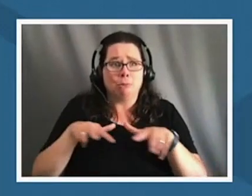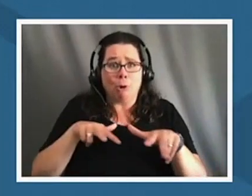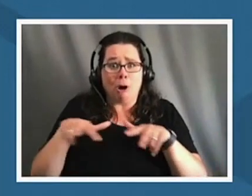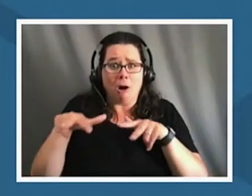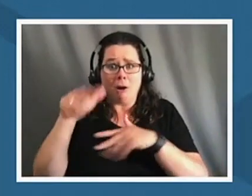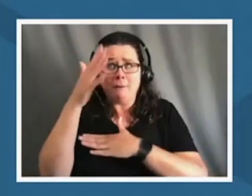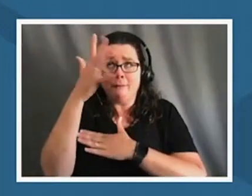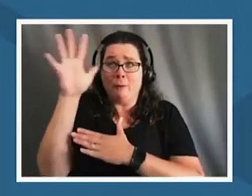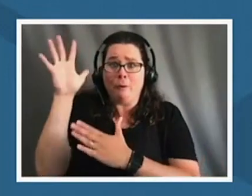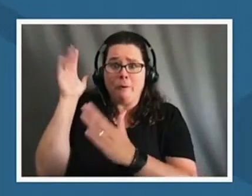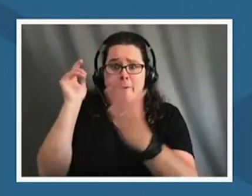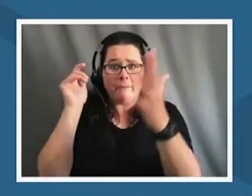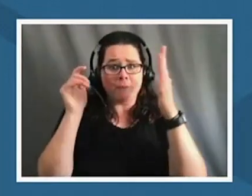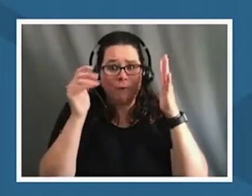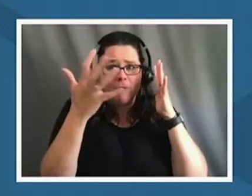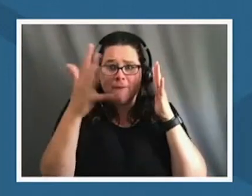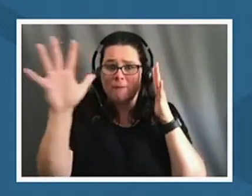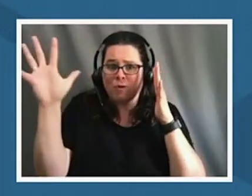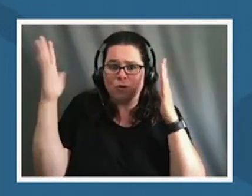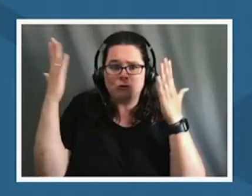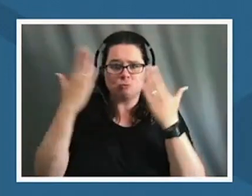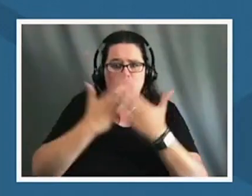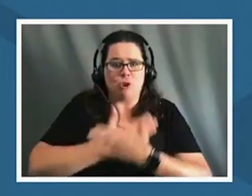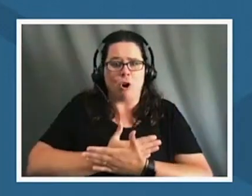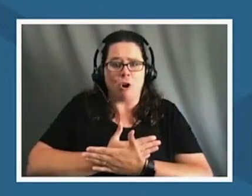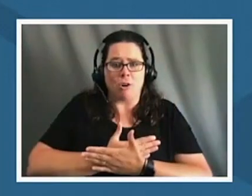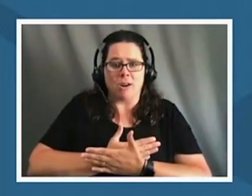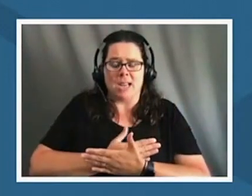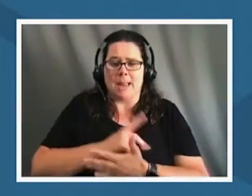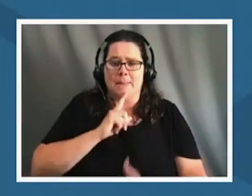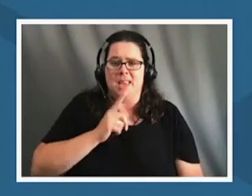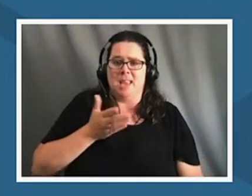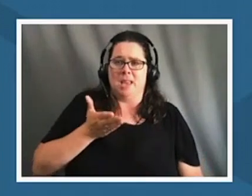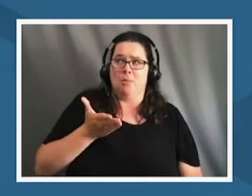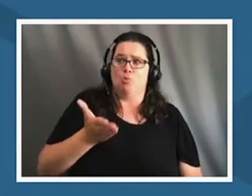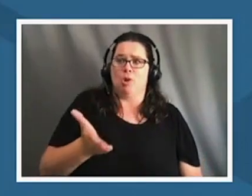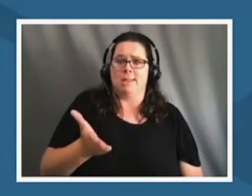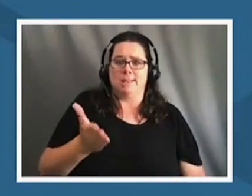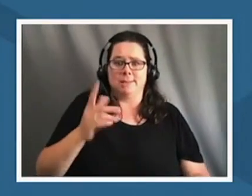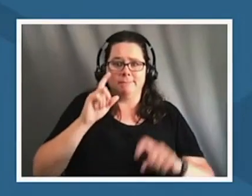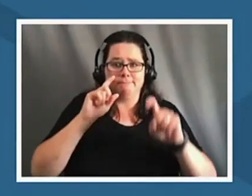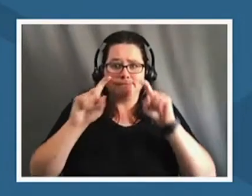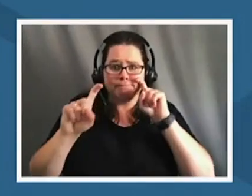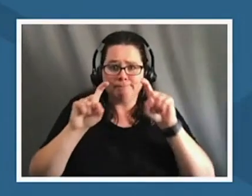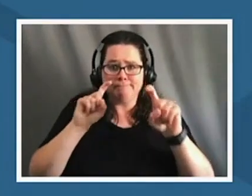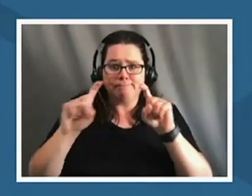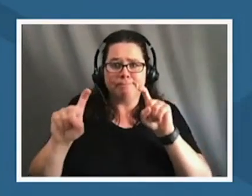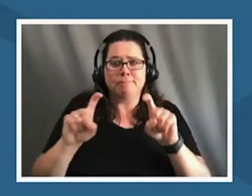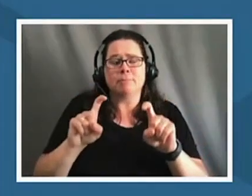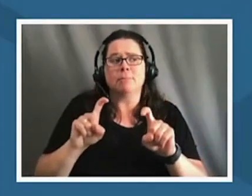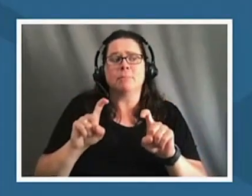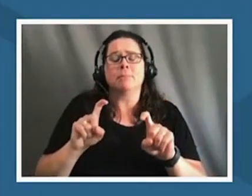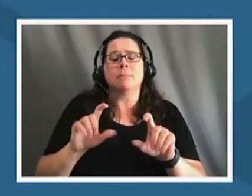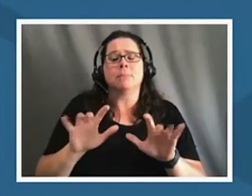and just being present and aware and gentle